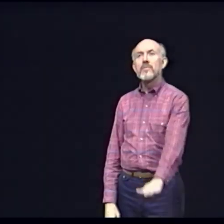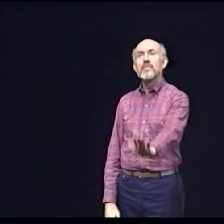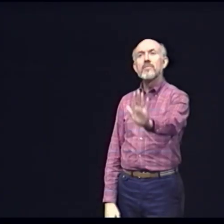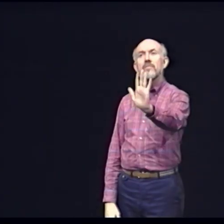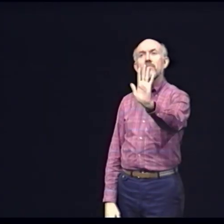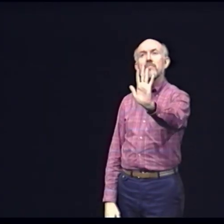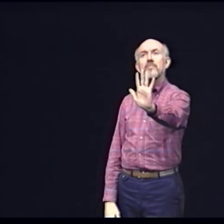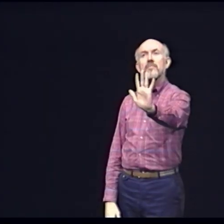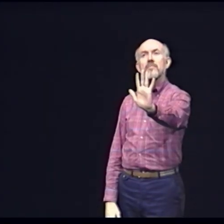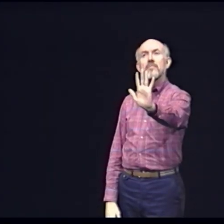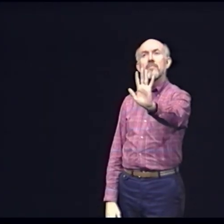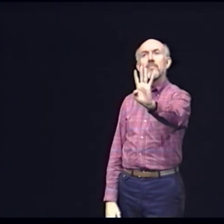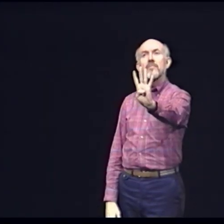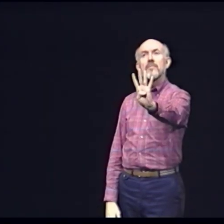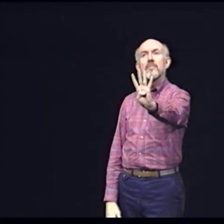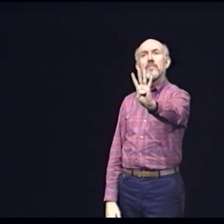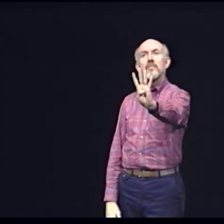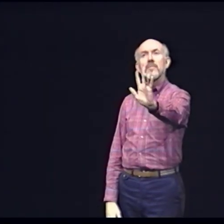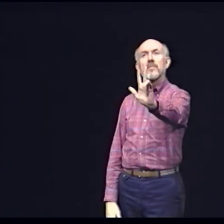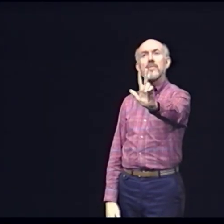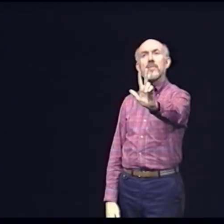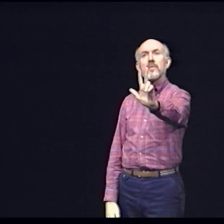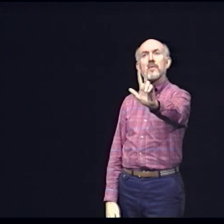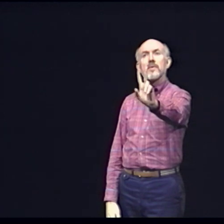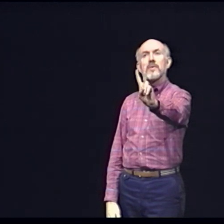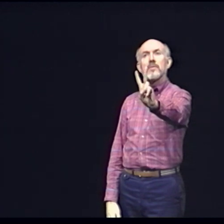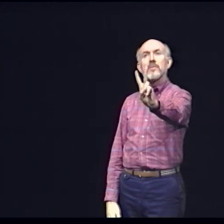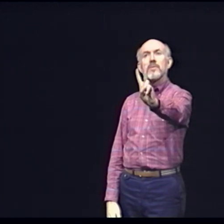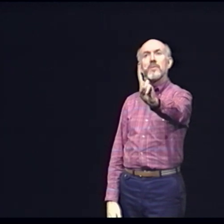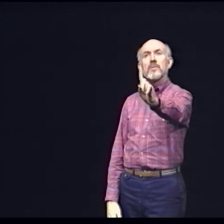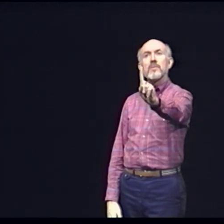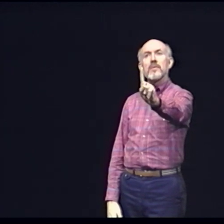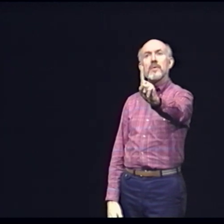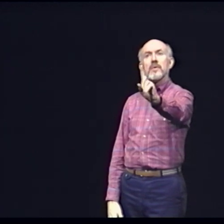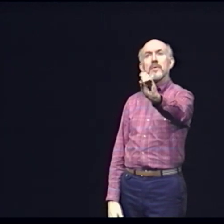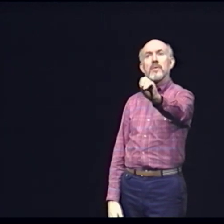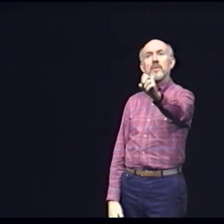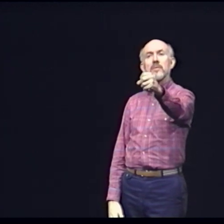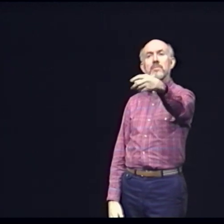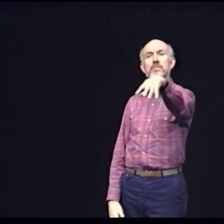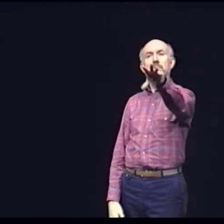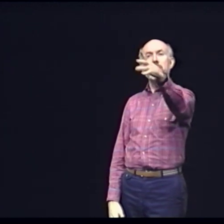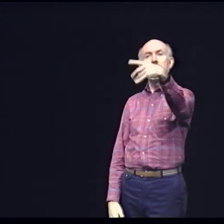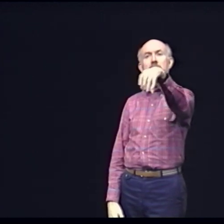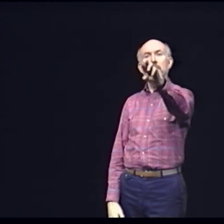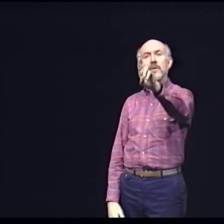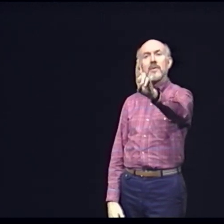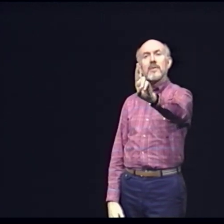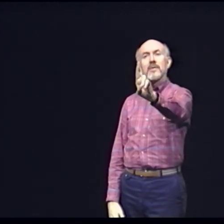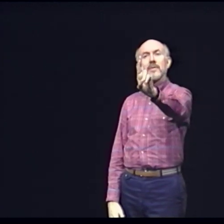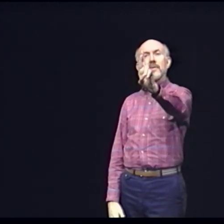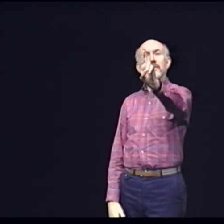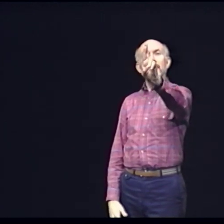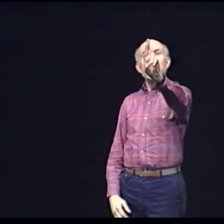Five, four, three Two, one, zero Sssmoke